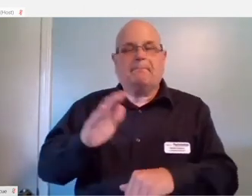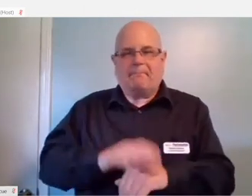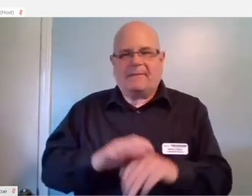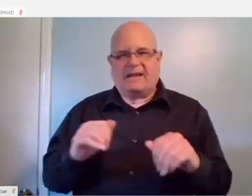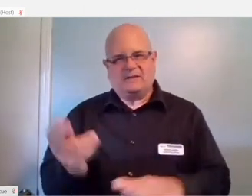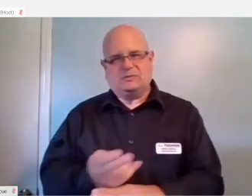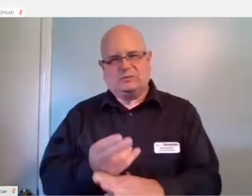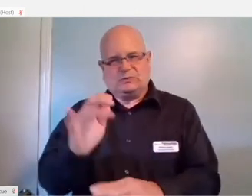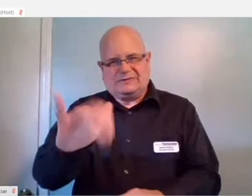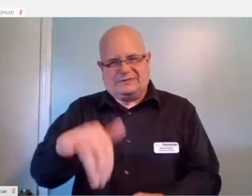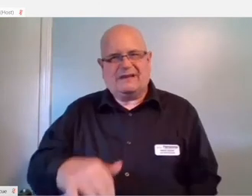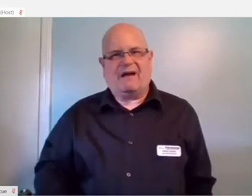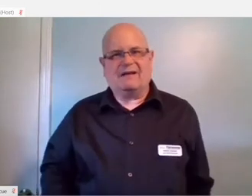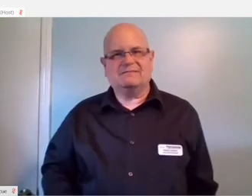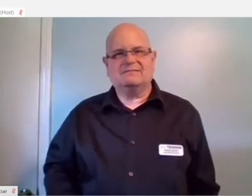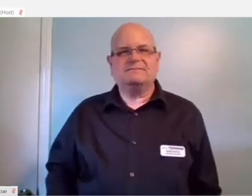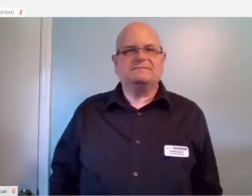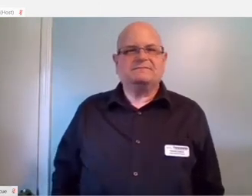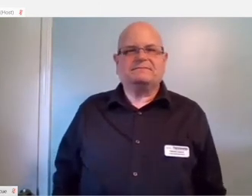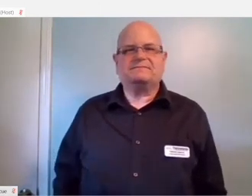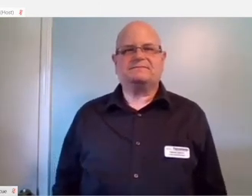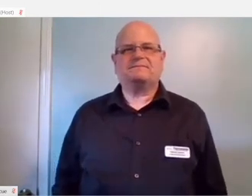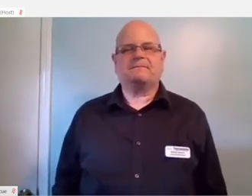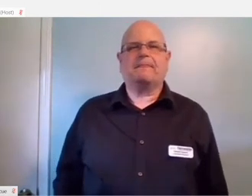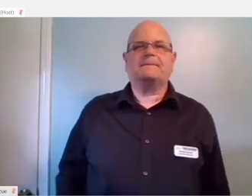your digital assistant.